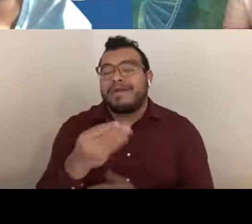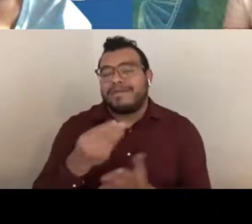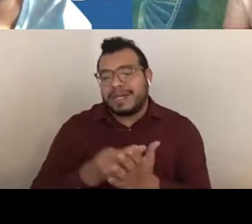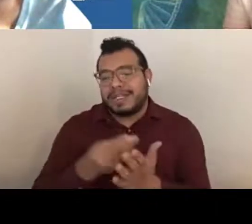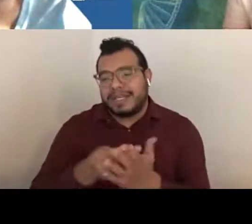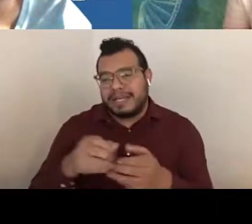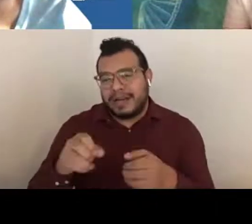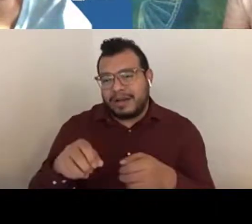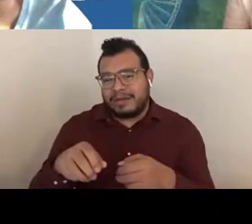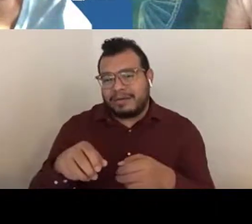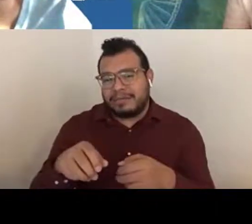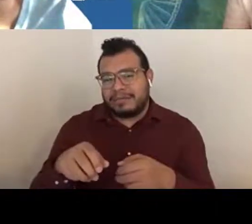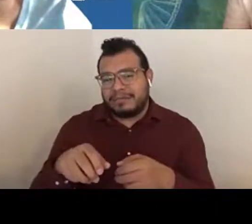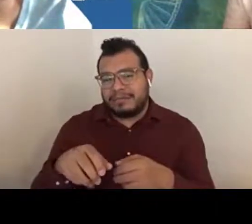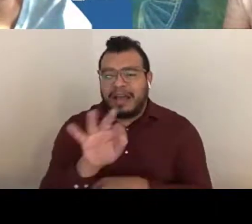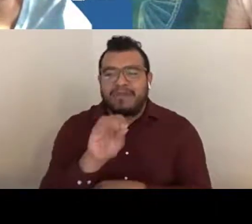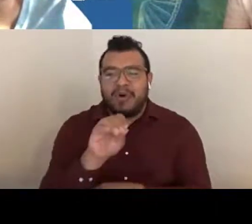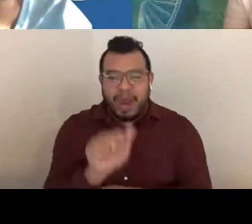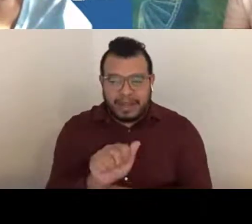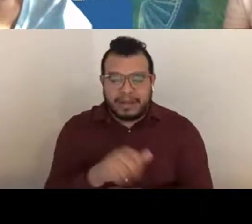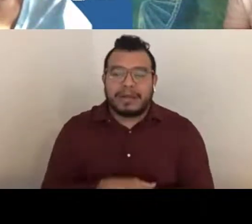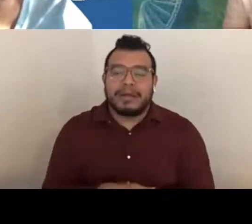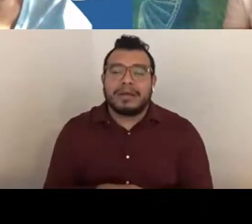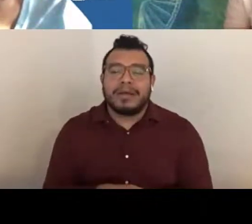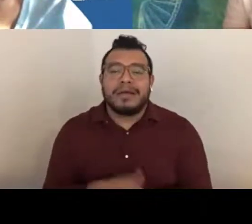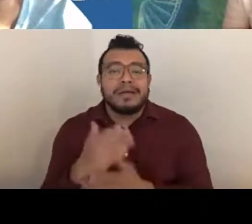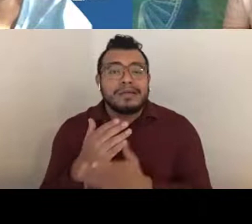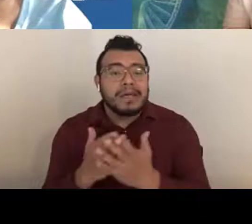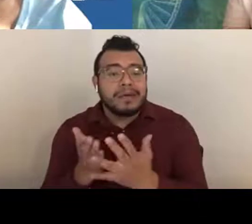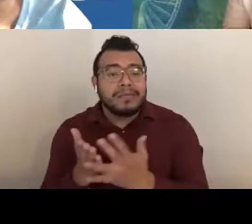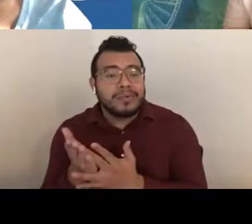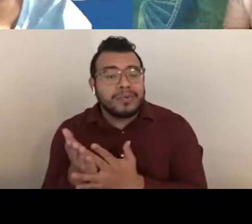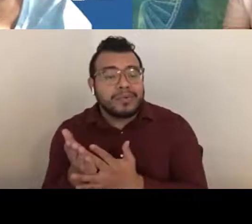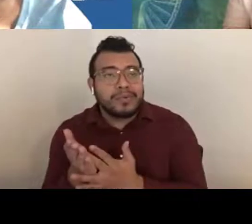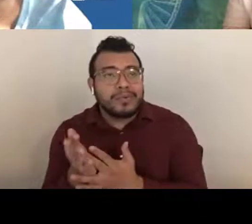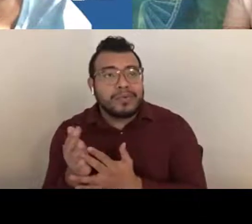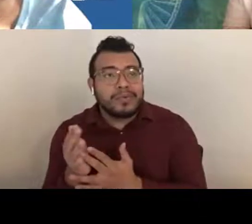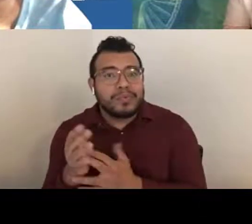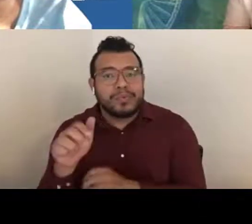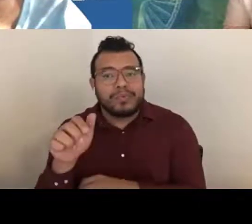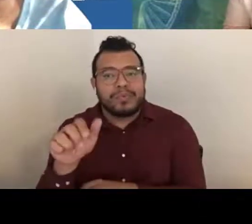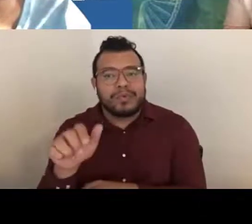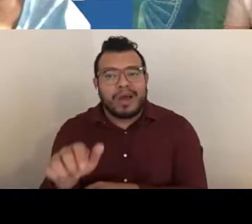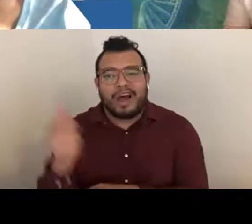such as some come through the other transaction authorities